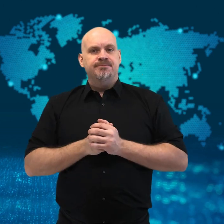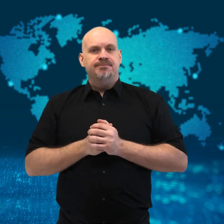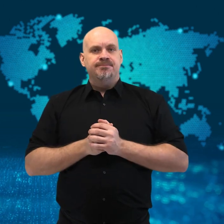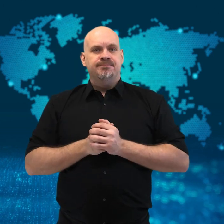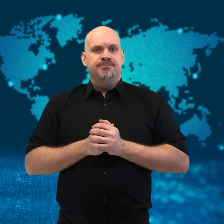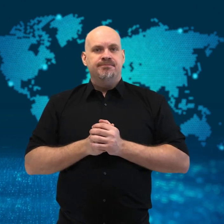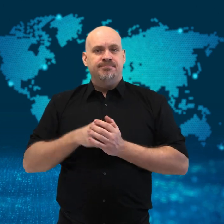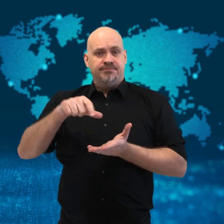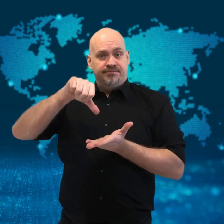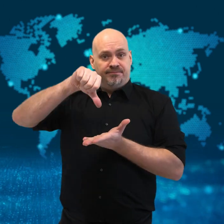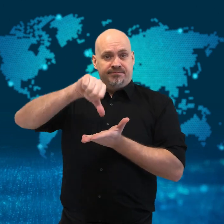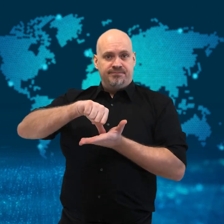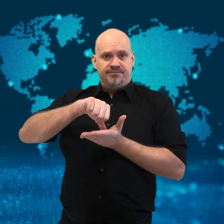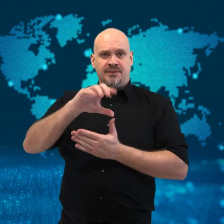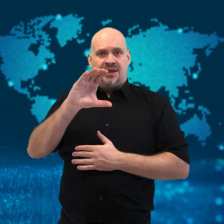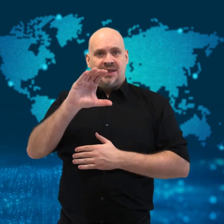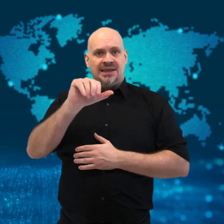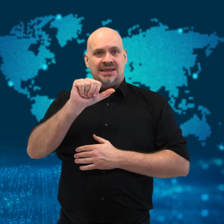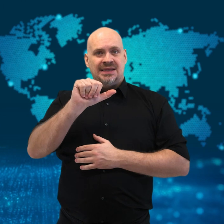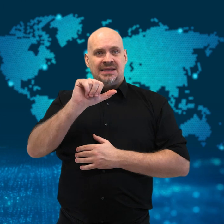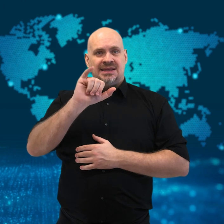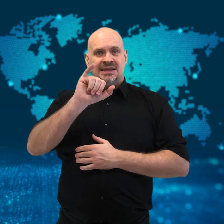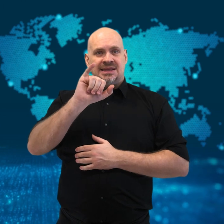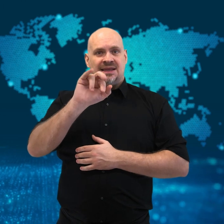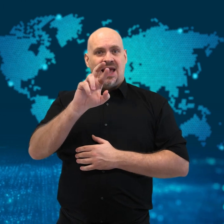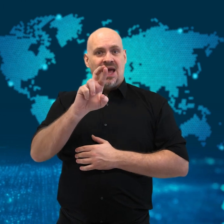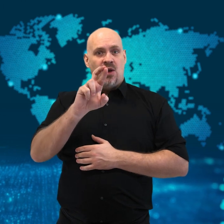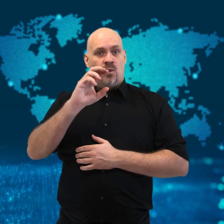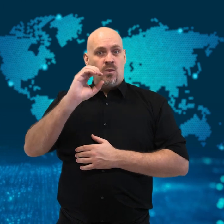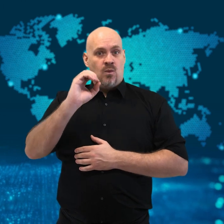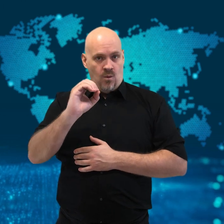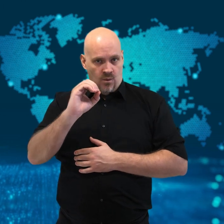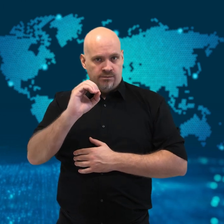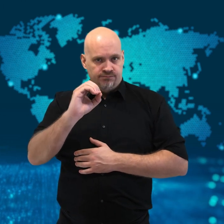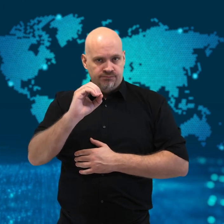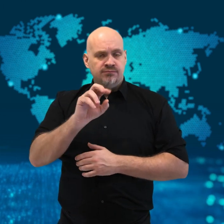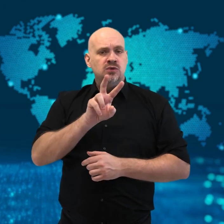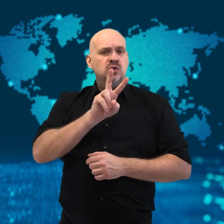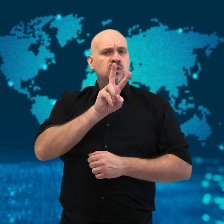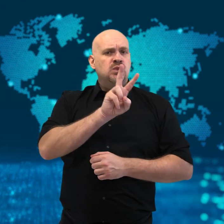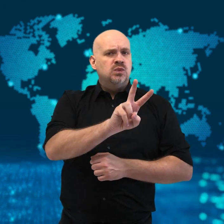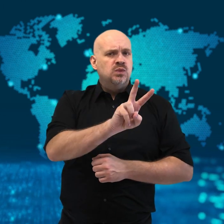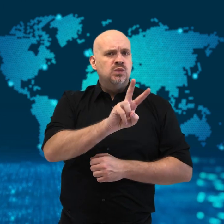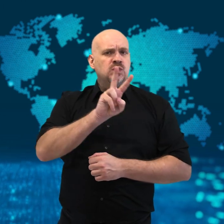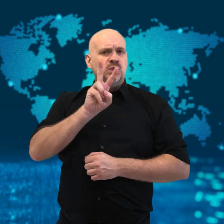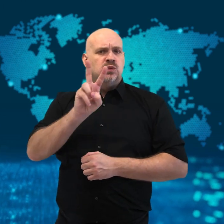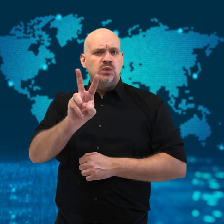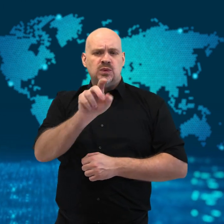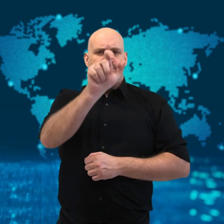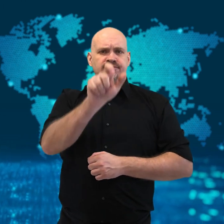Last Saturday in Cairo, Egypt,